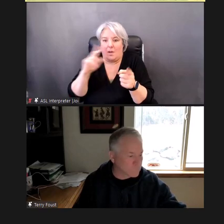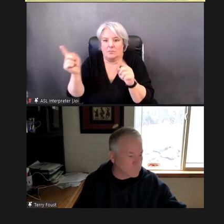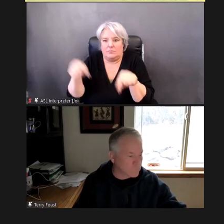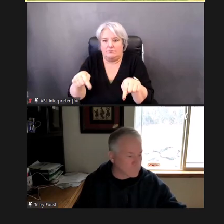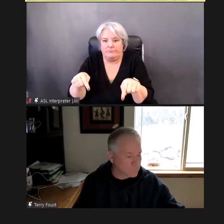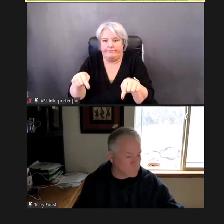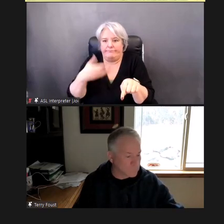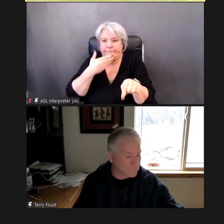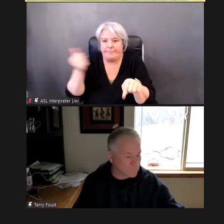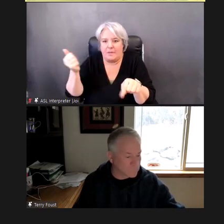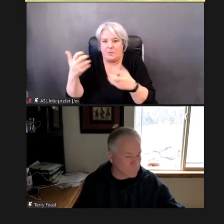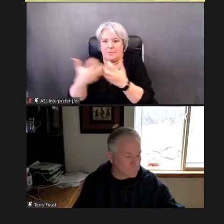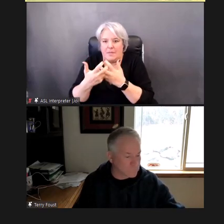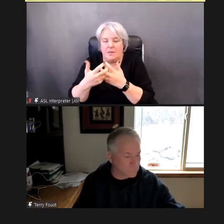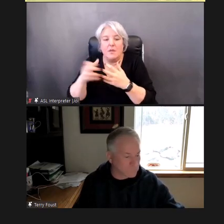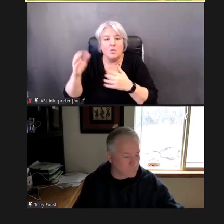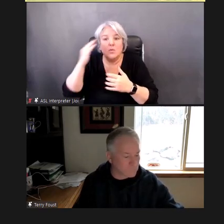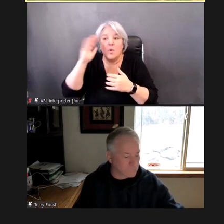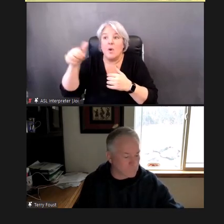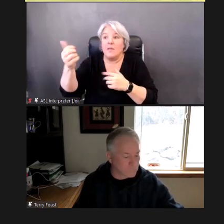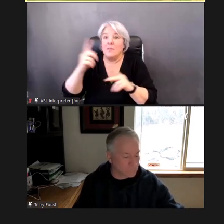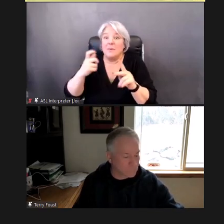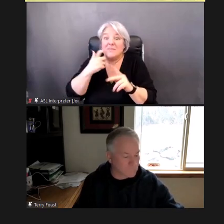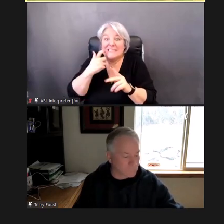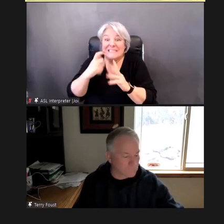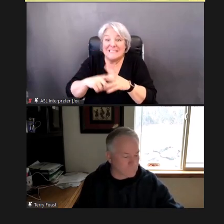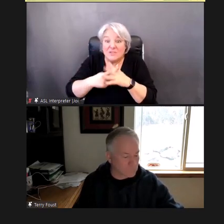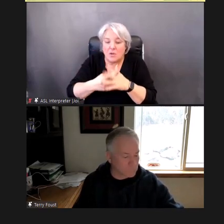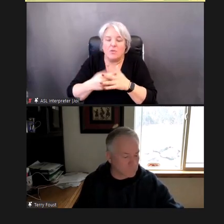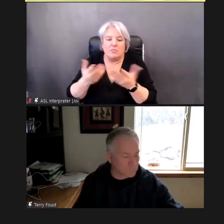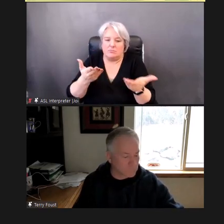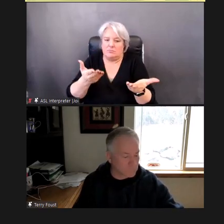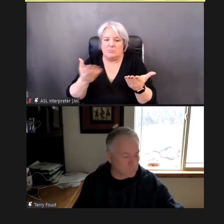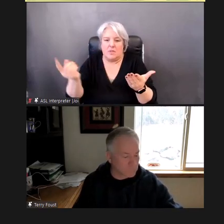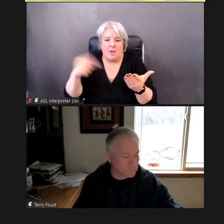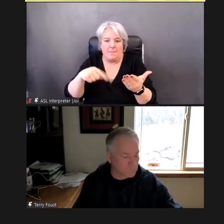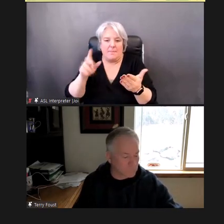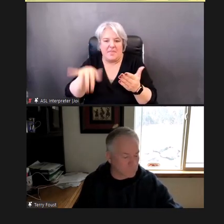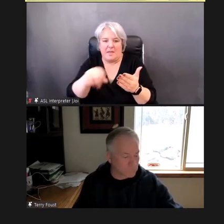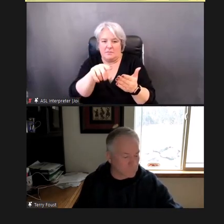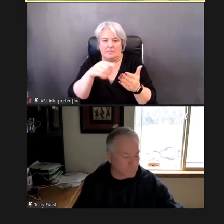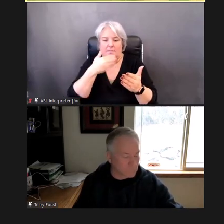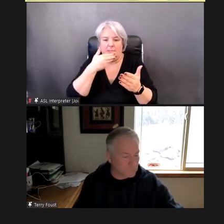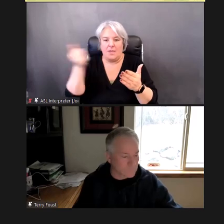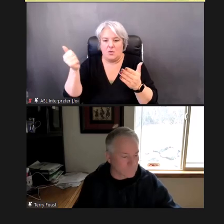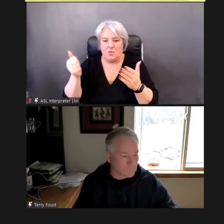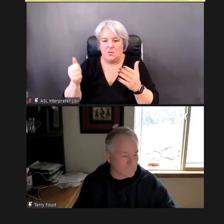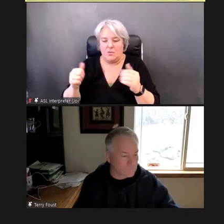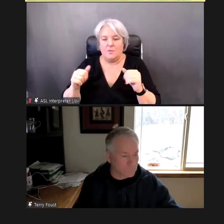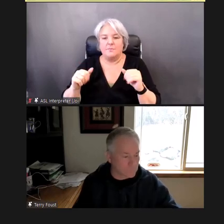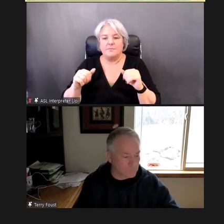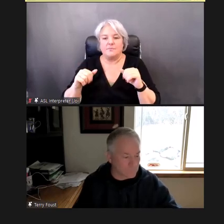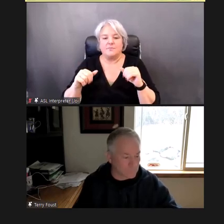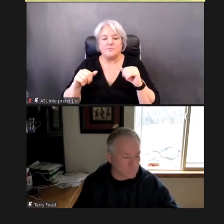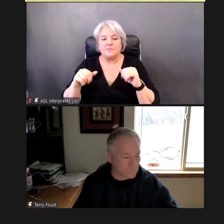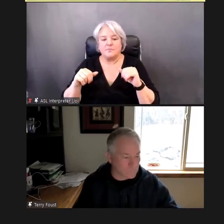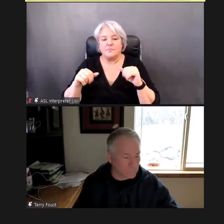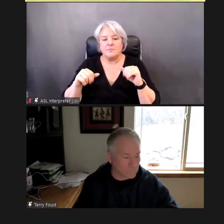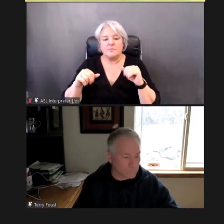of others, that may benefit from that webinar, send them there as well. (Link in chat), . DR. (Continuing).